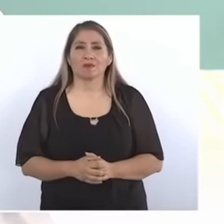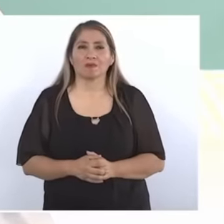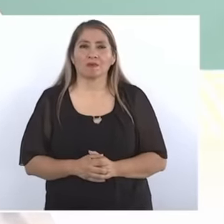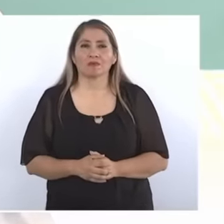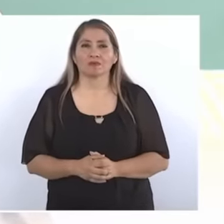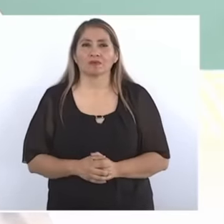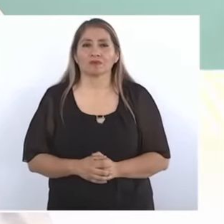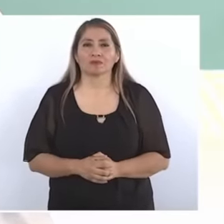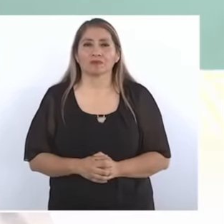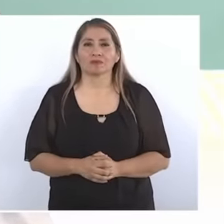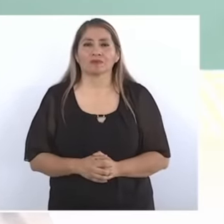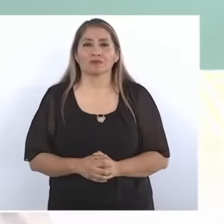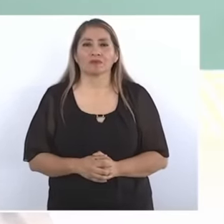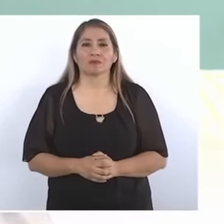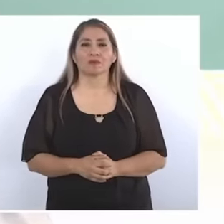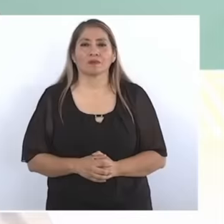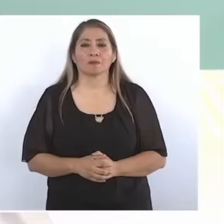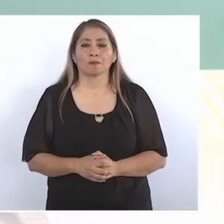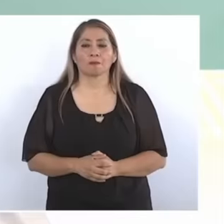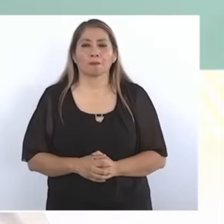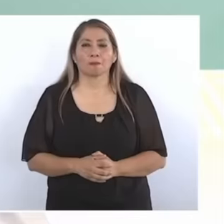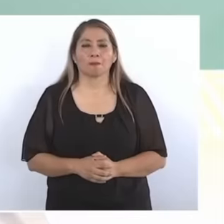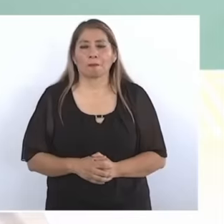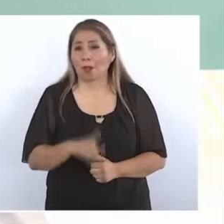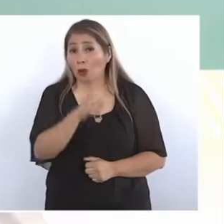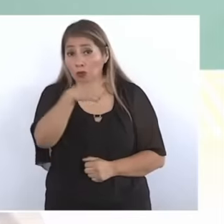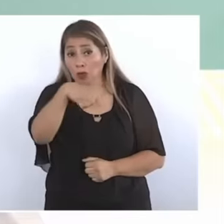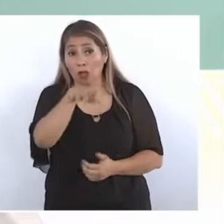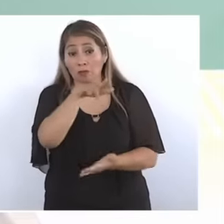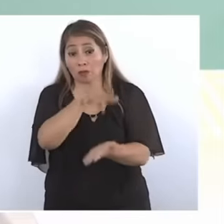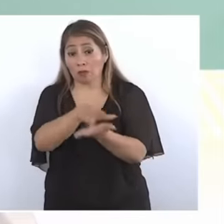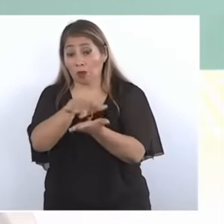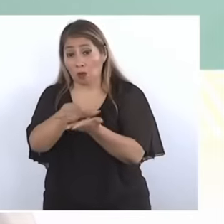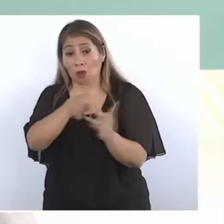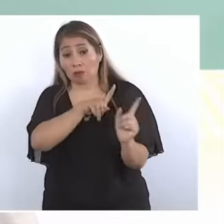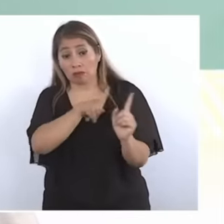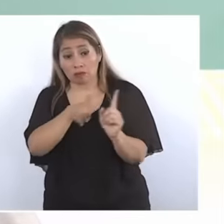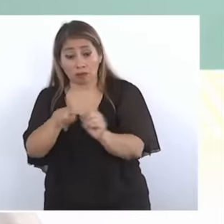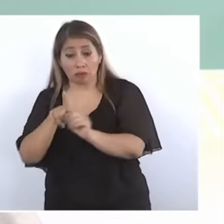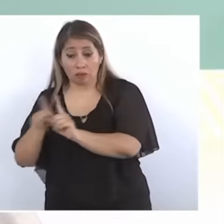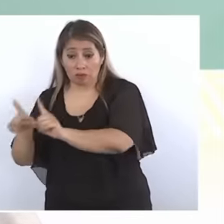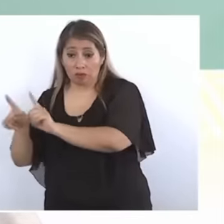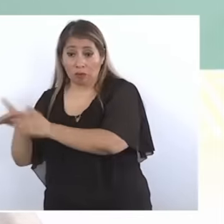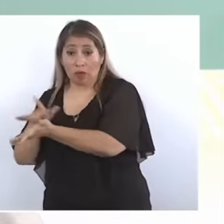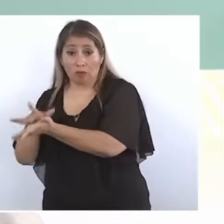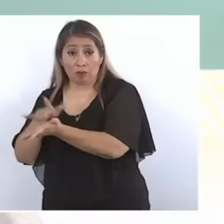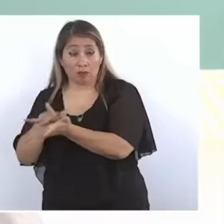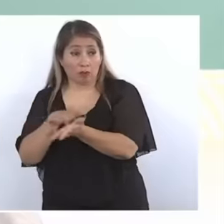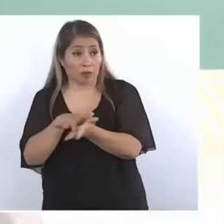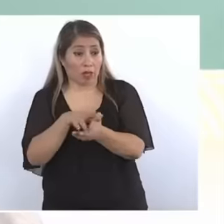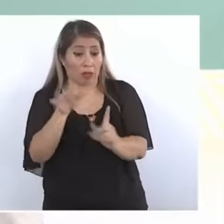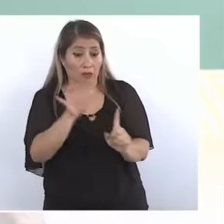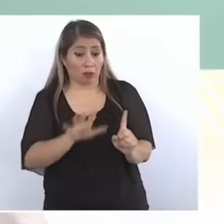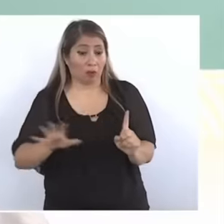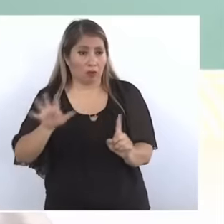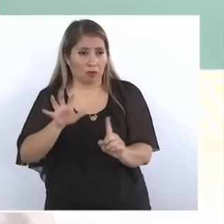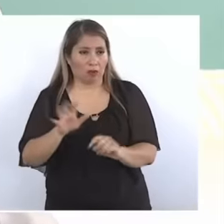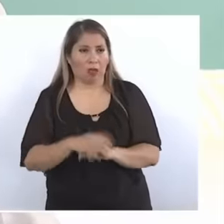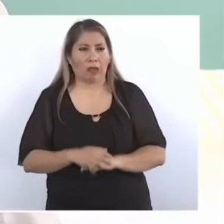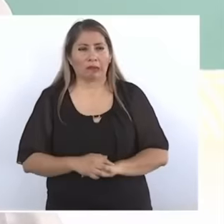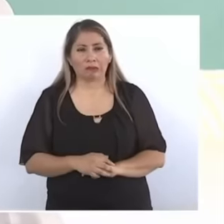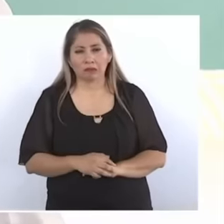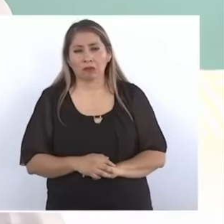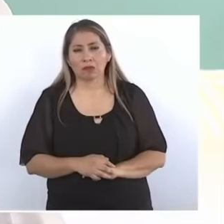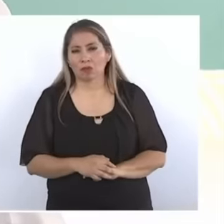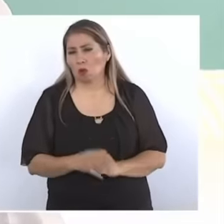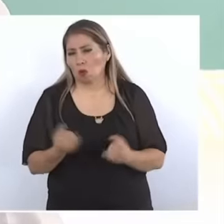thank them for supporting them, accompanying them in their efforts and also